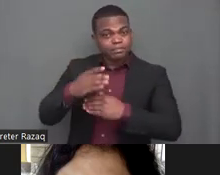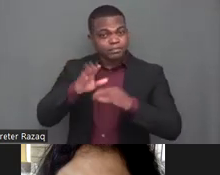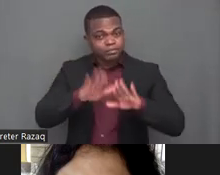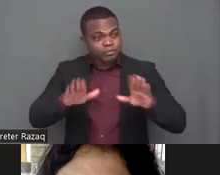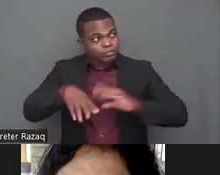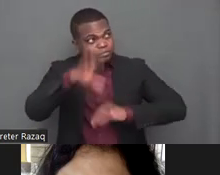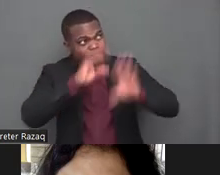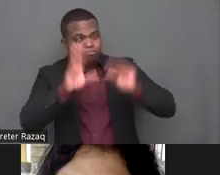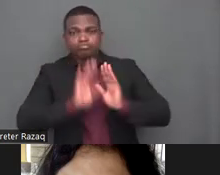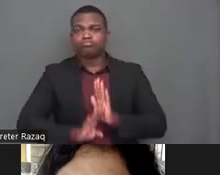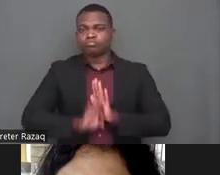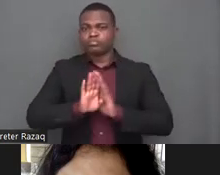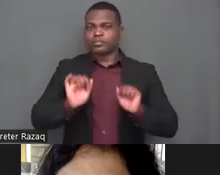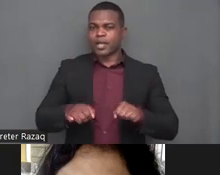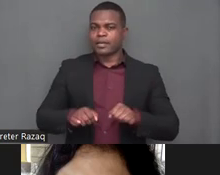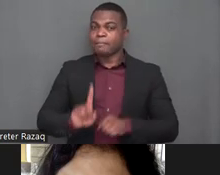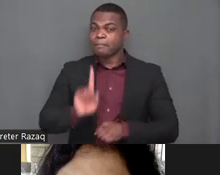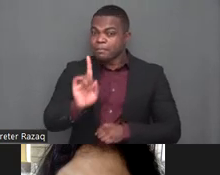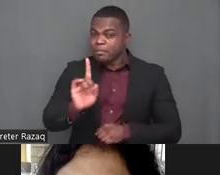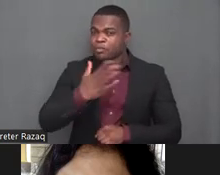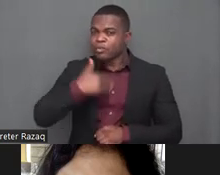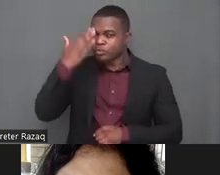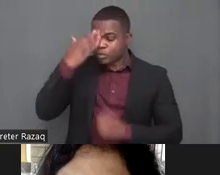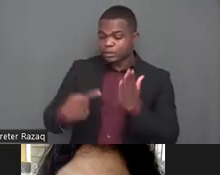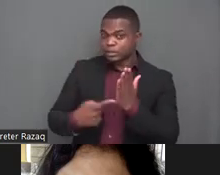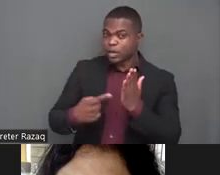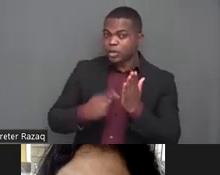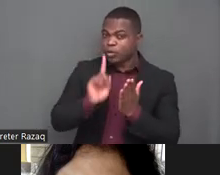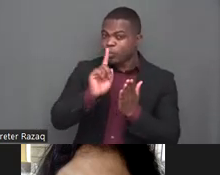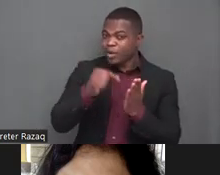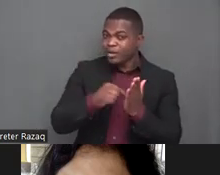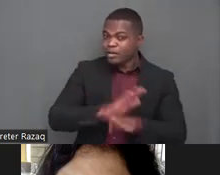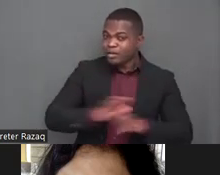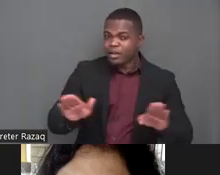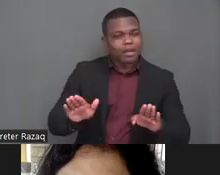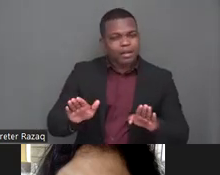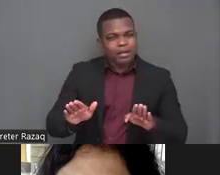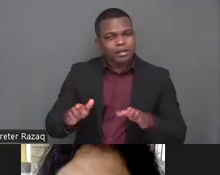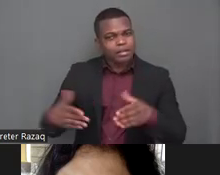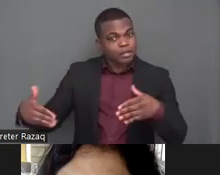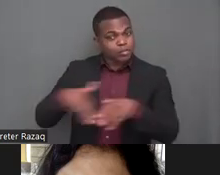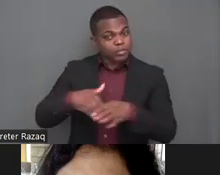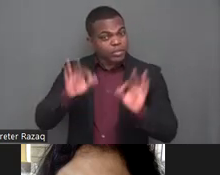holistic solution to provide support and inclusion for learners with disabilities according to their